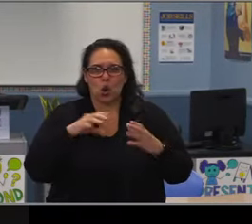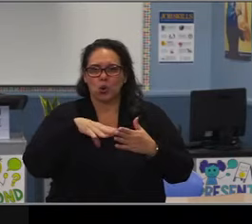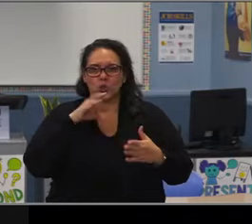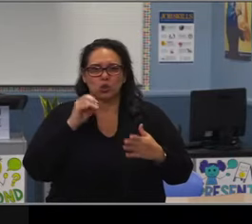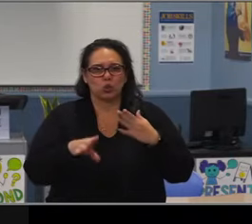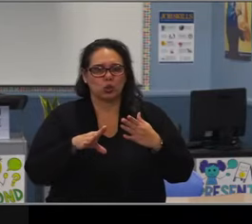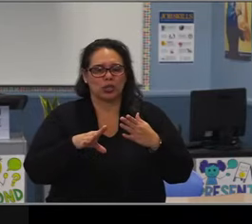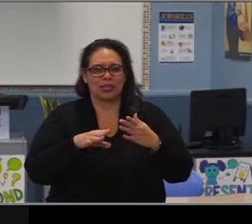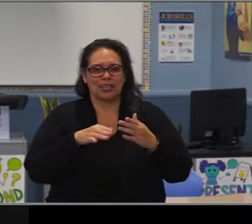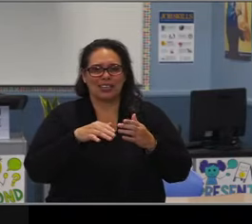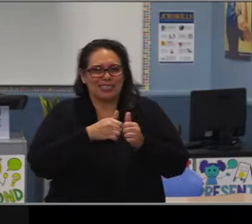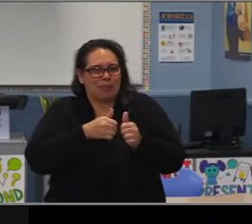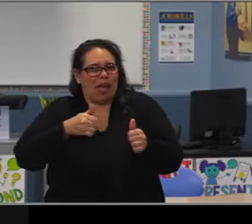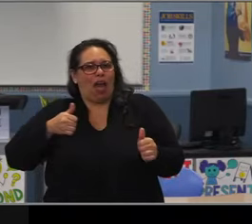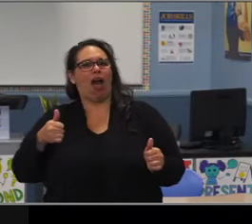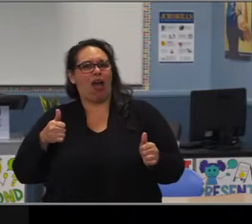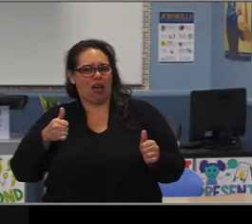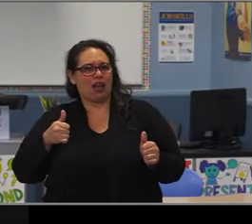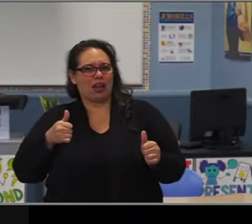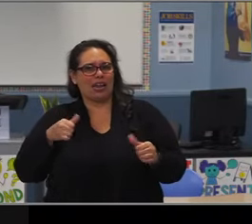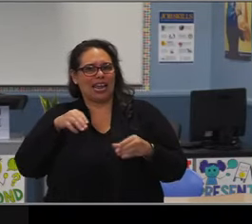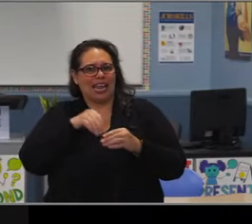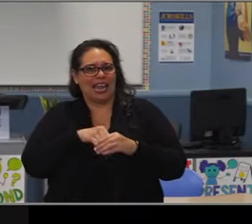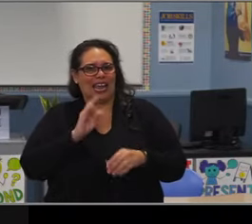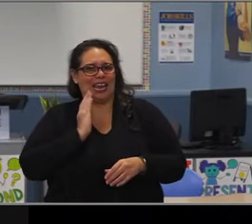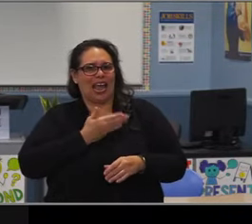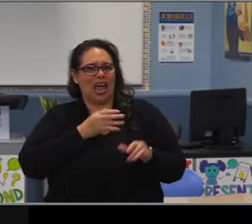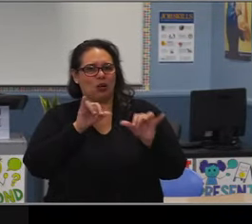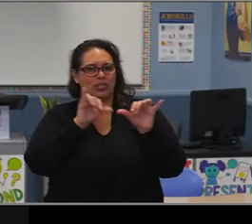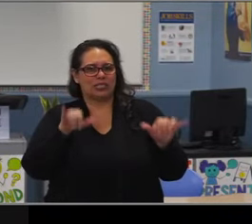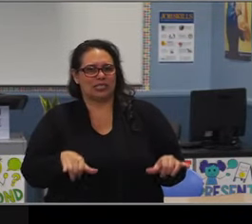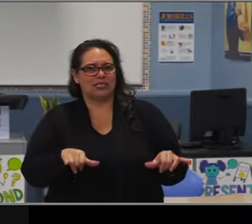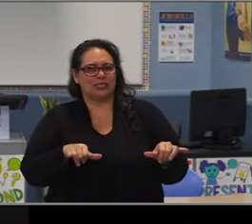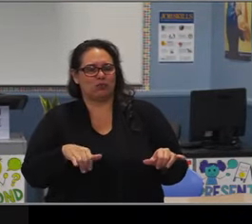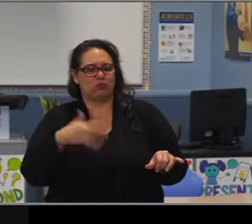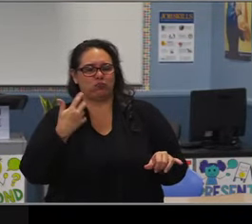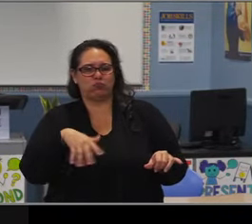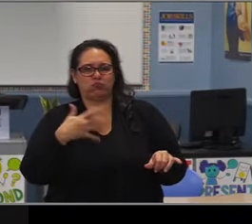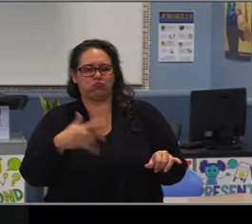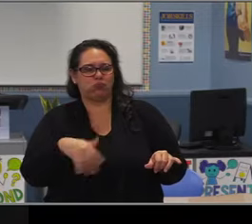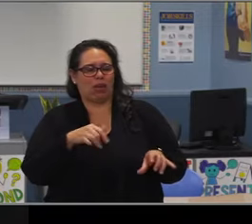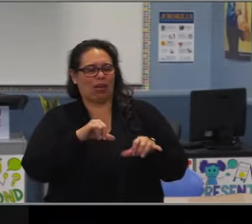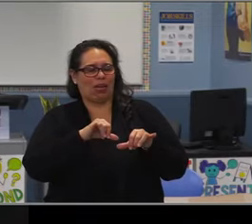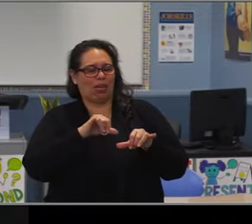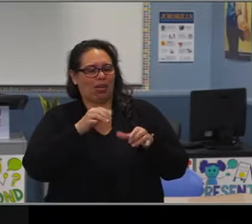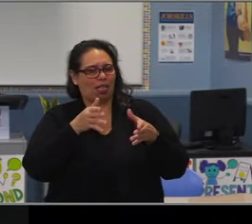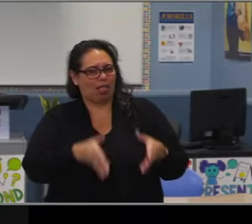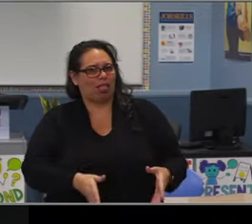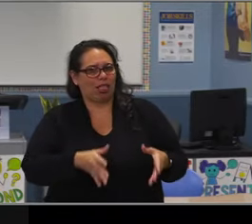a mentor, great boss, and most importantly friend. I wish you the best in the next chapter of your life.